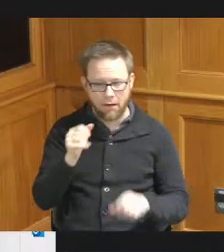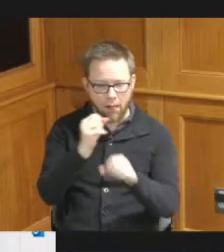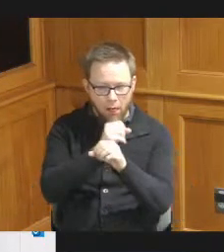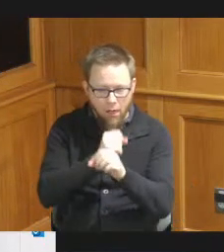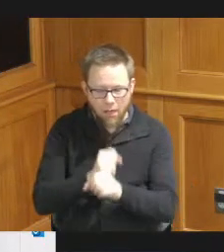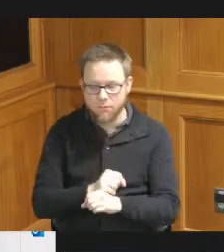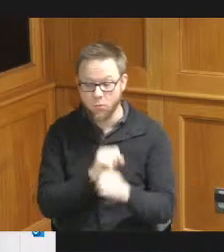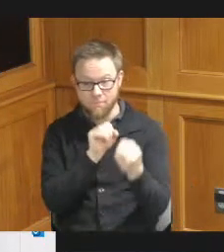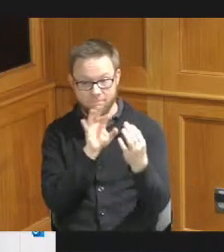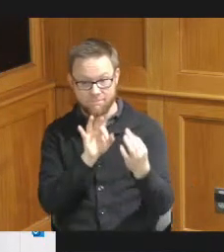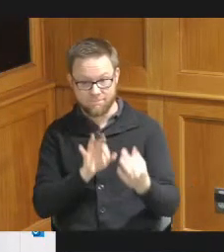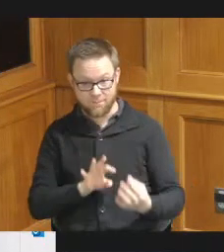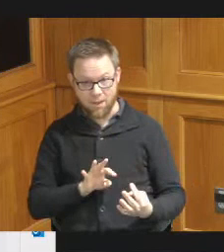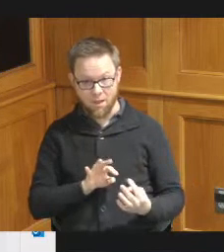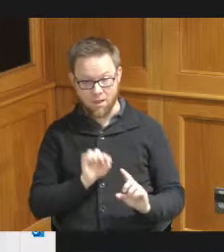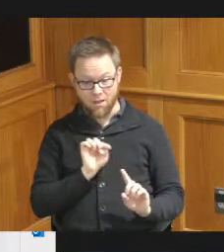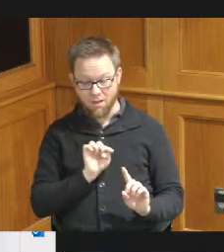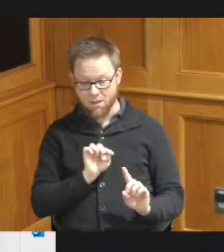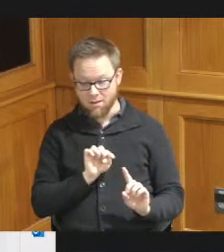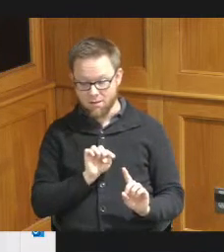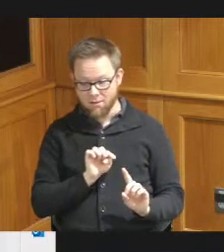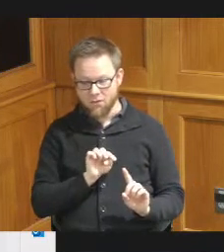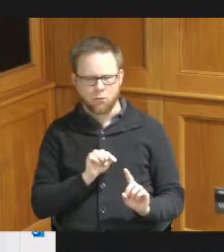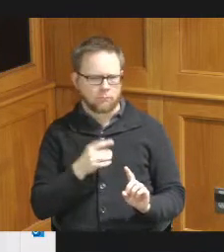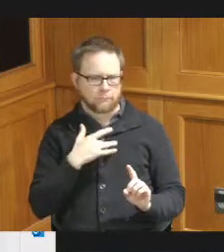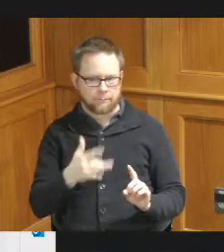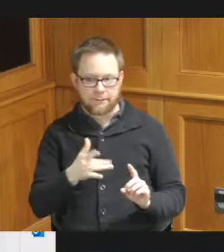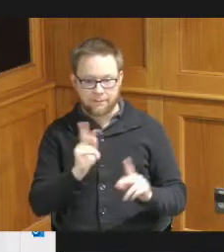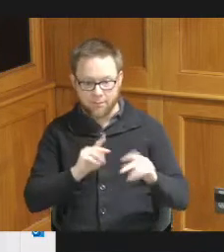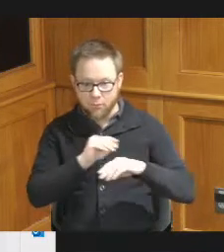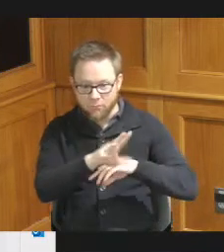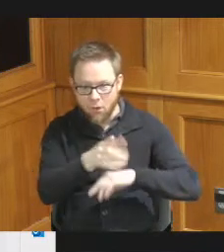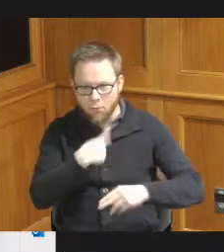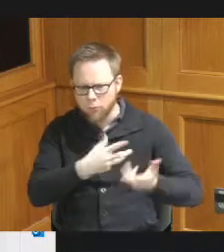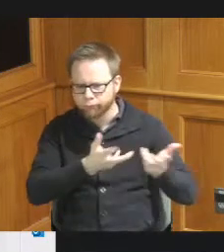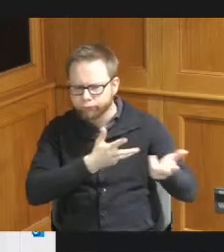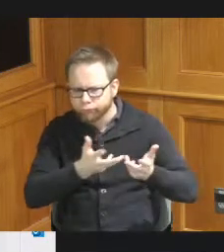that we received through the stakeholder engagement was that funding is needed to